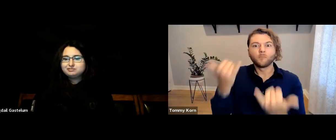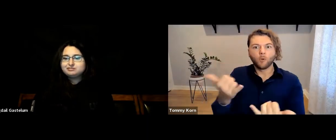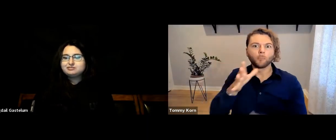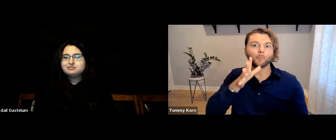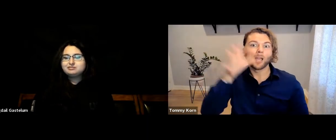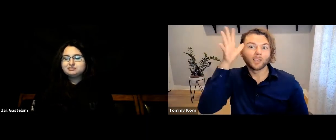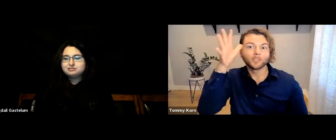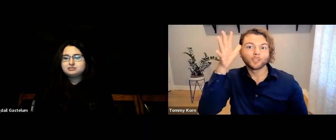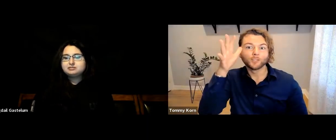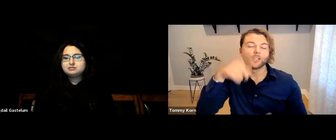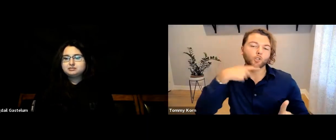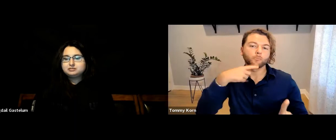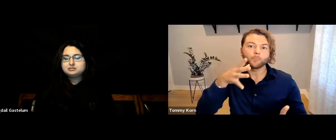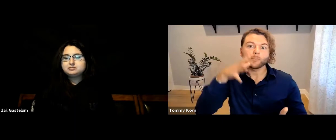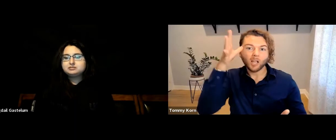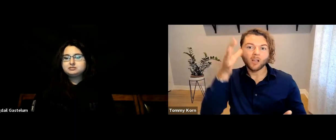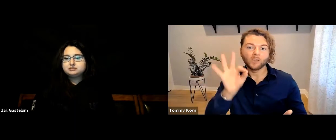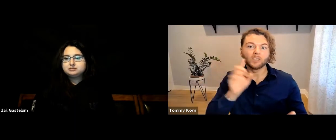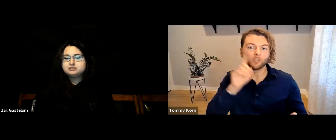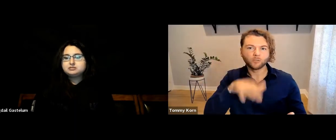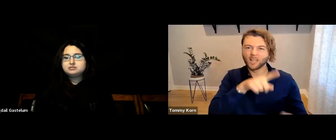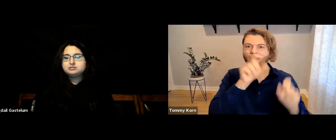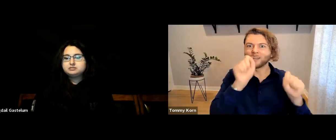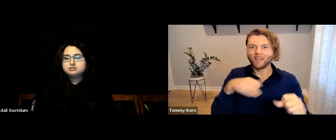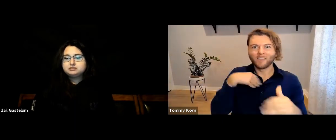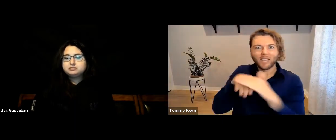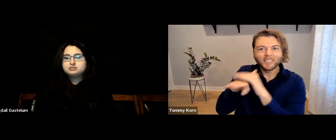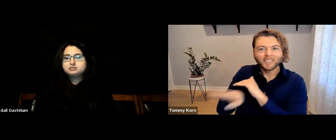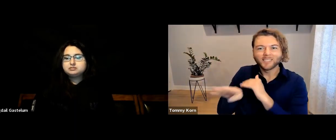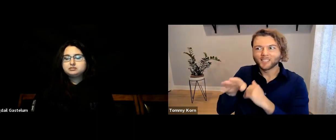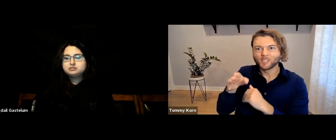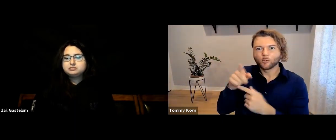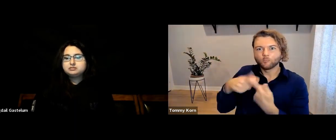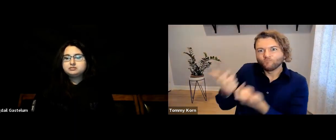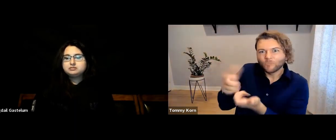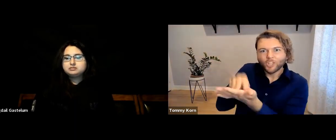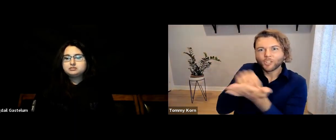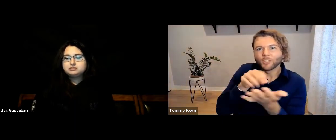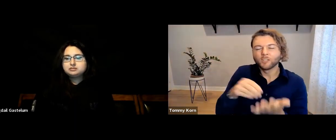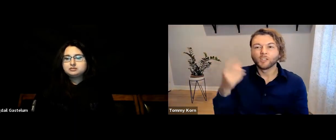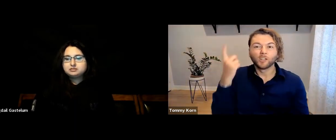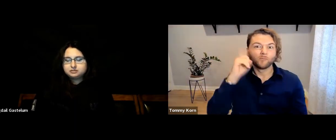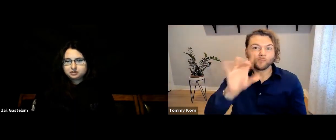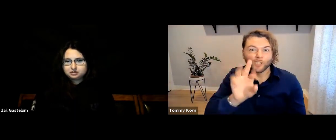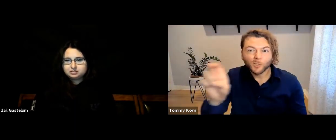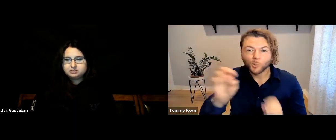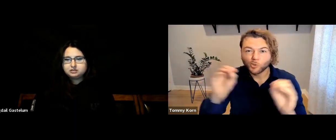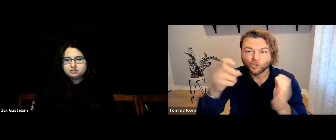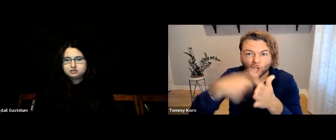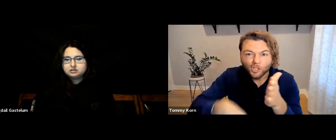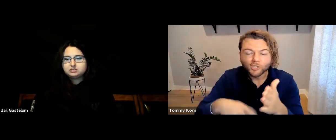and hearing parents of Deaf children can learn from them for free.